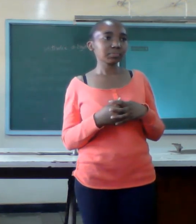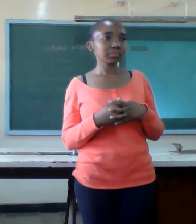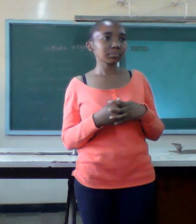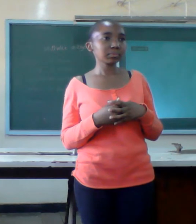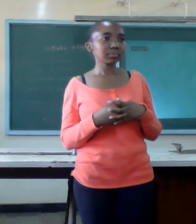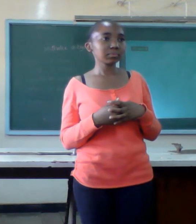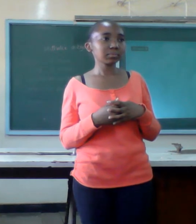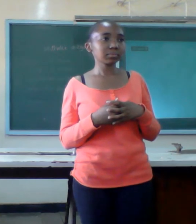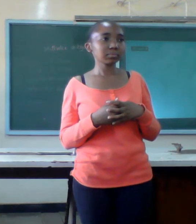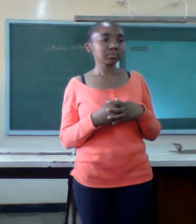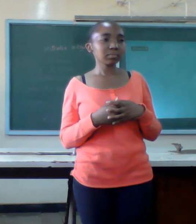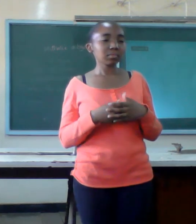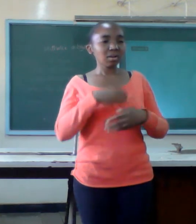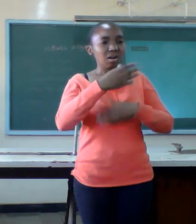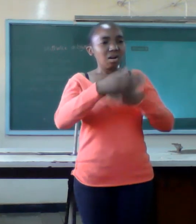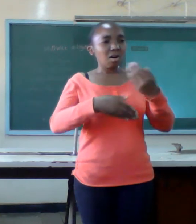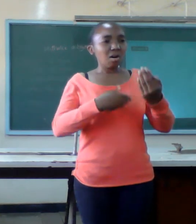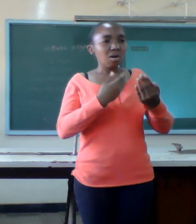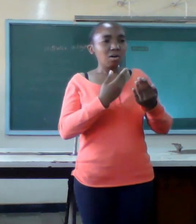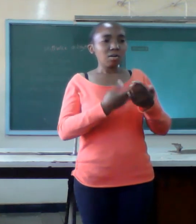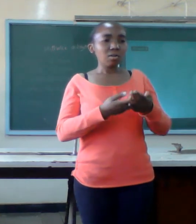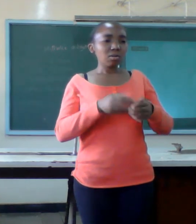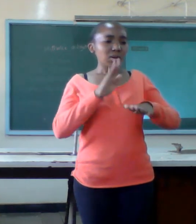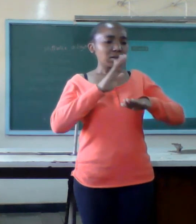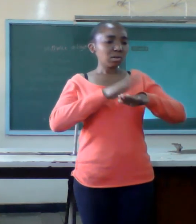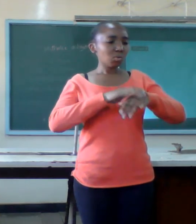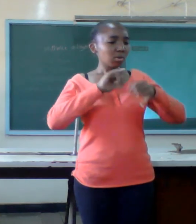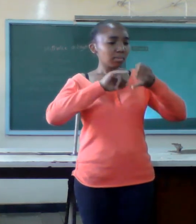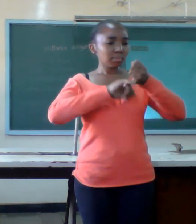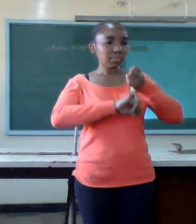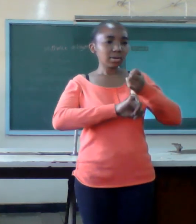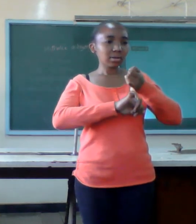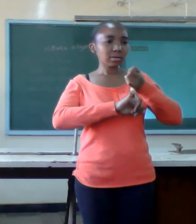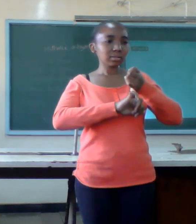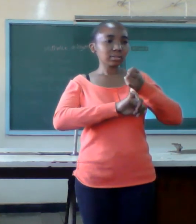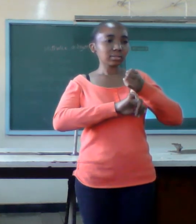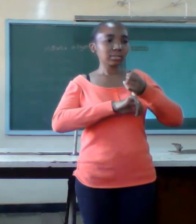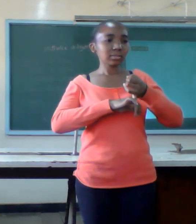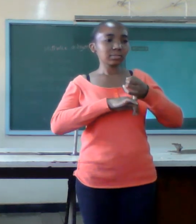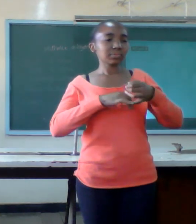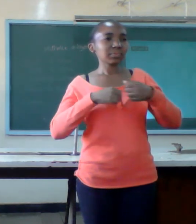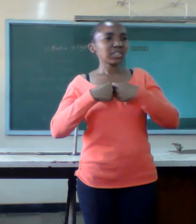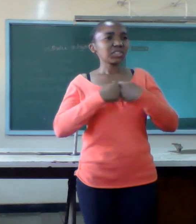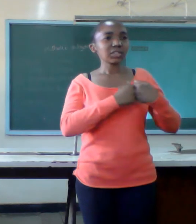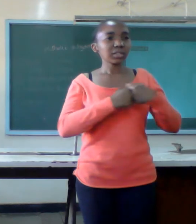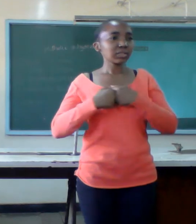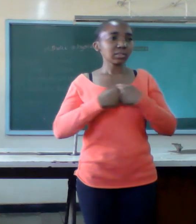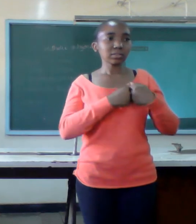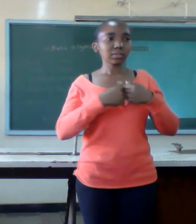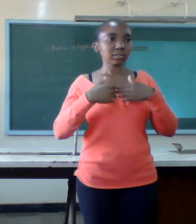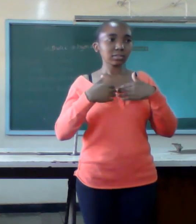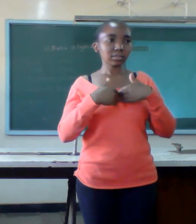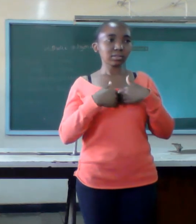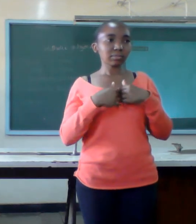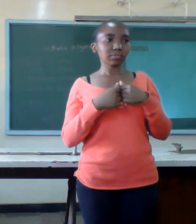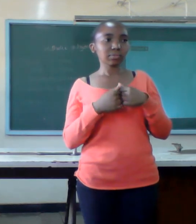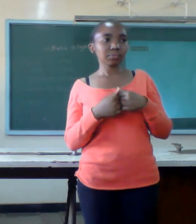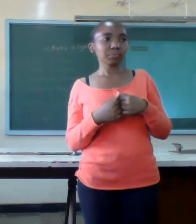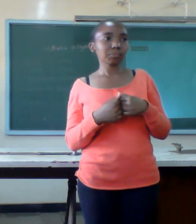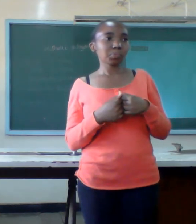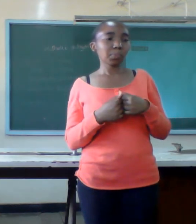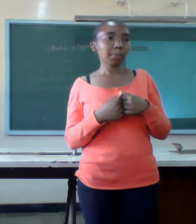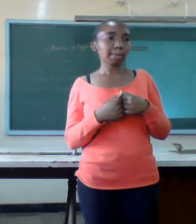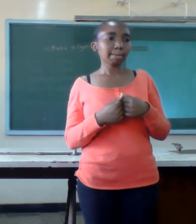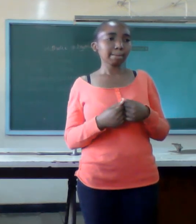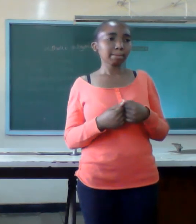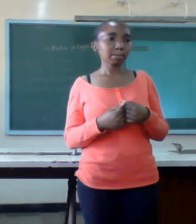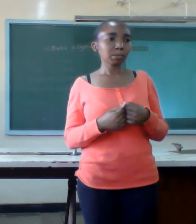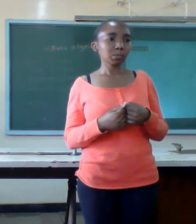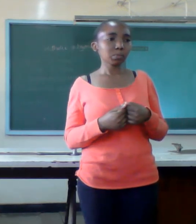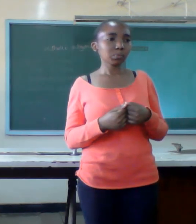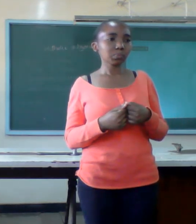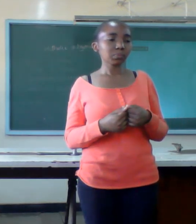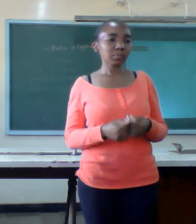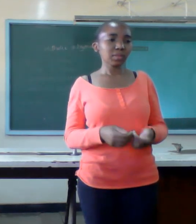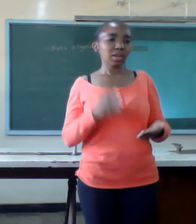marriage has gone through its own test oppressing fire true love proves in tight of charges